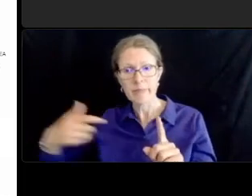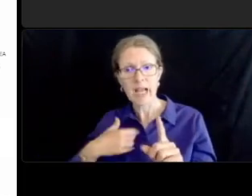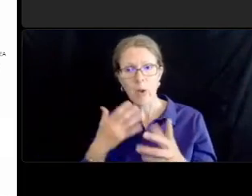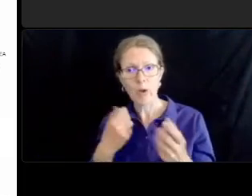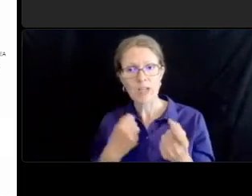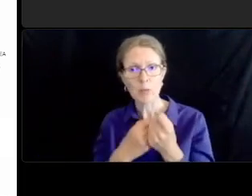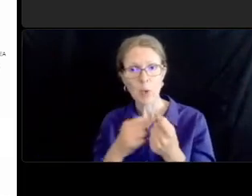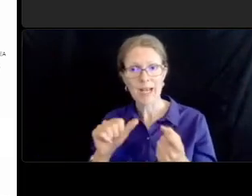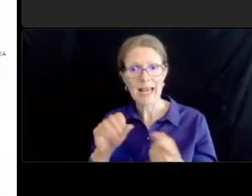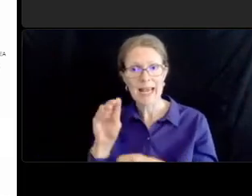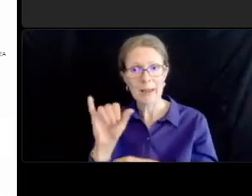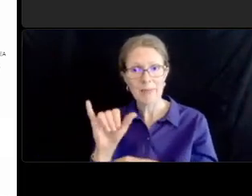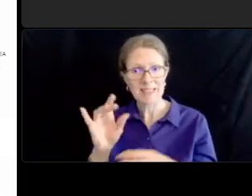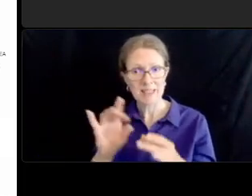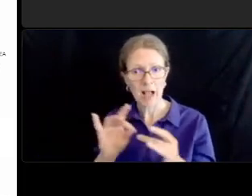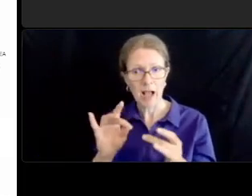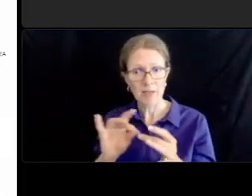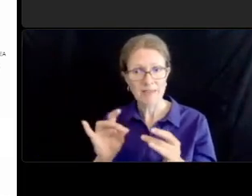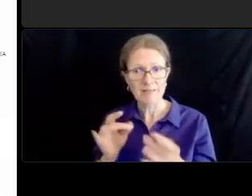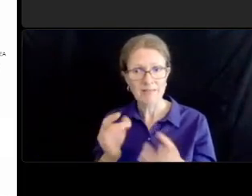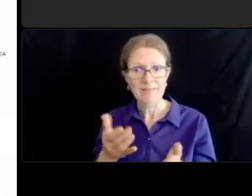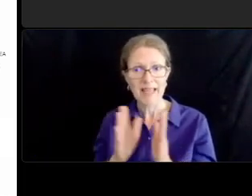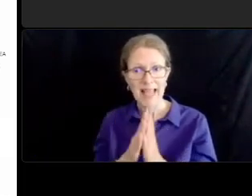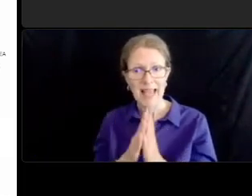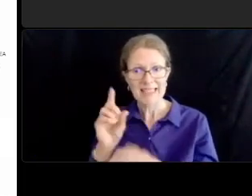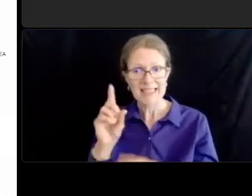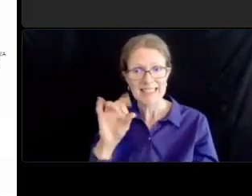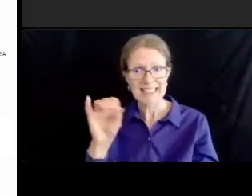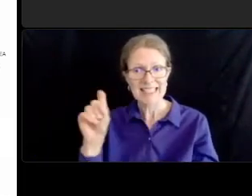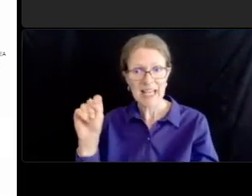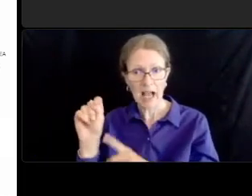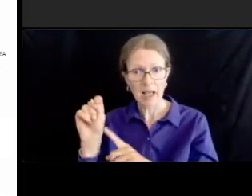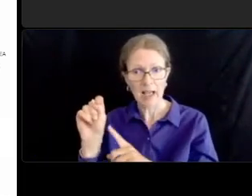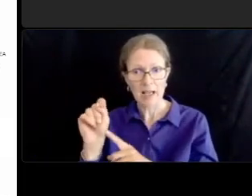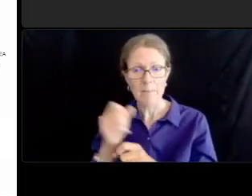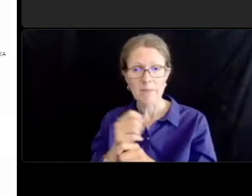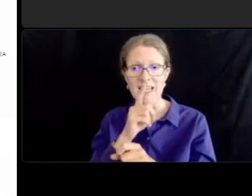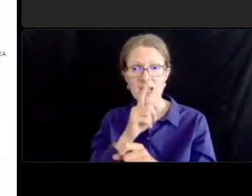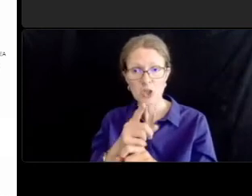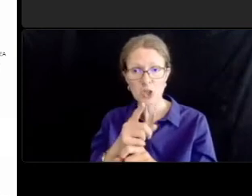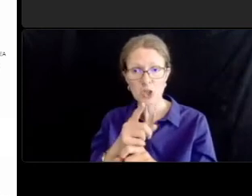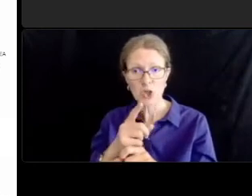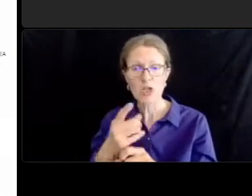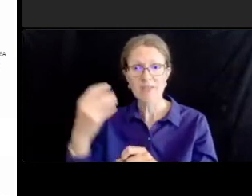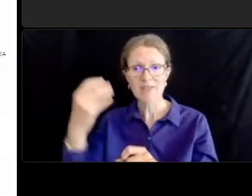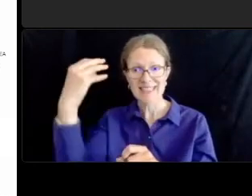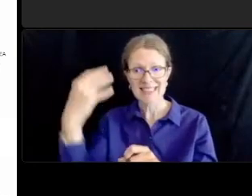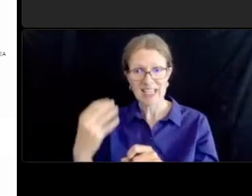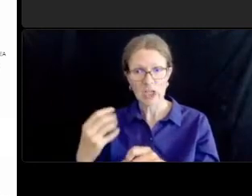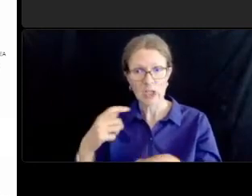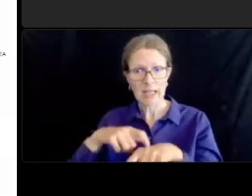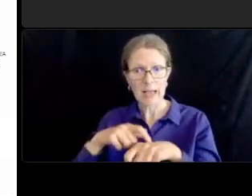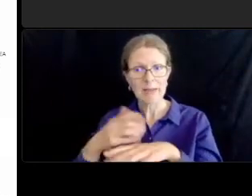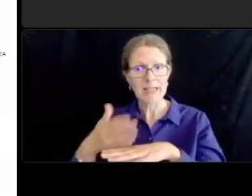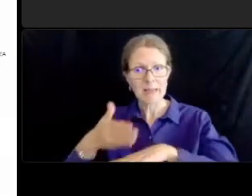opposed to just being left where it is as you can continue with the project thanks thank you ellen